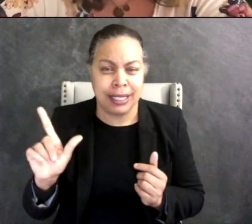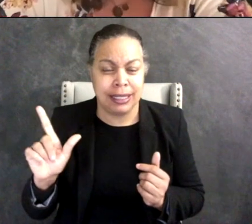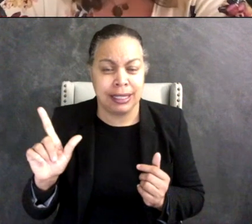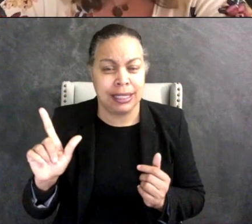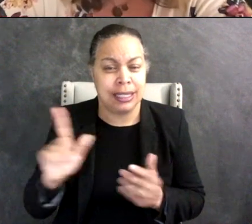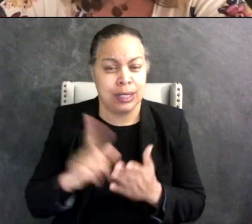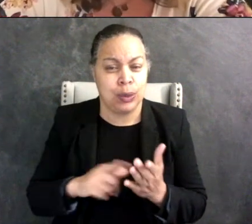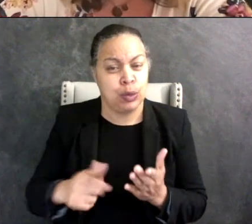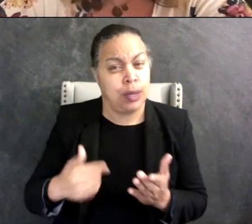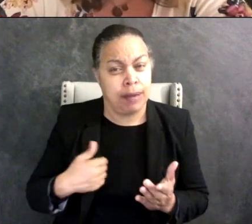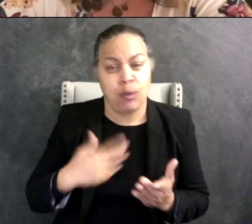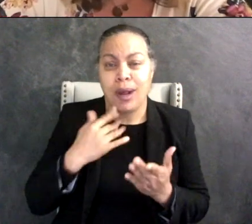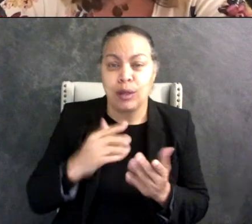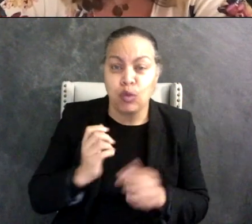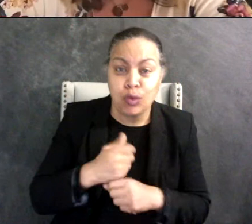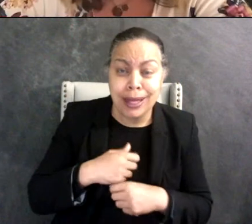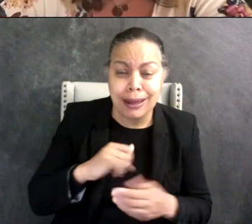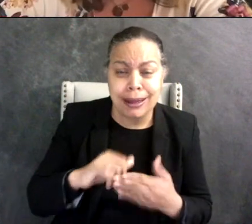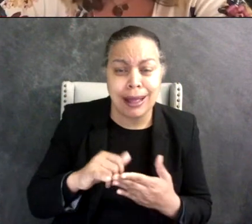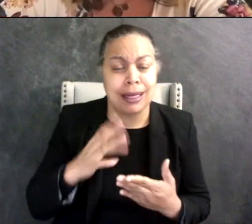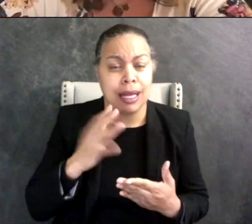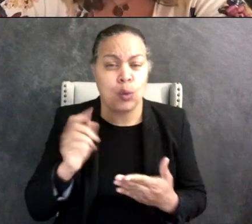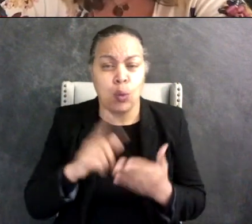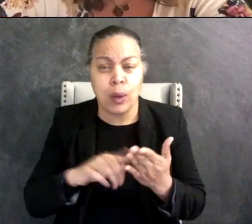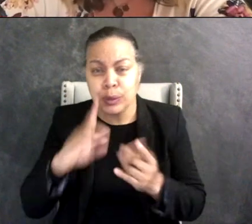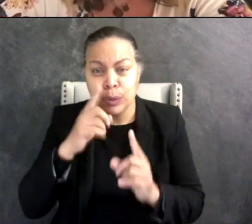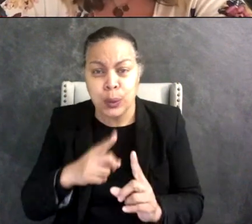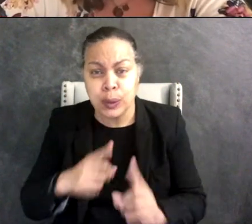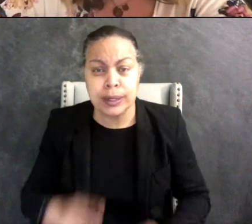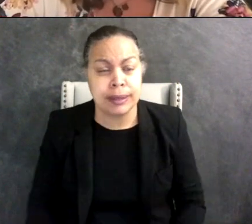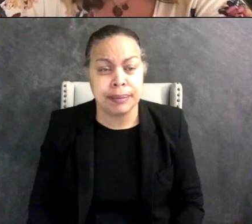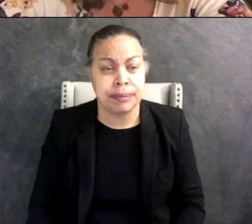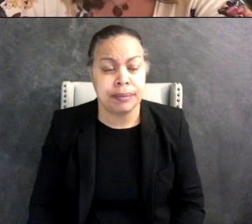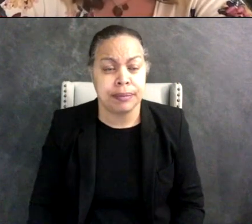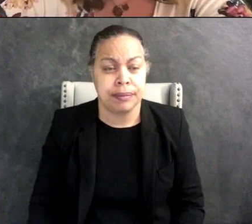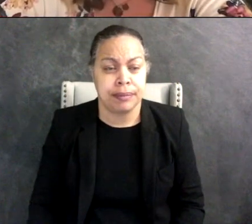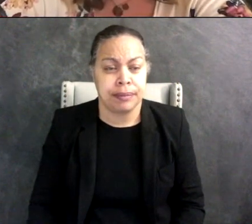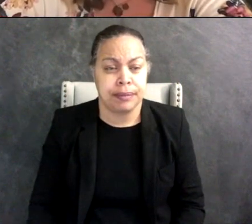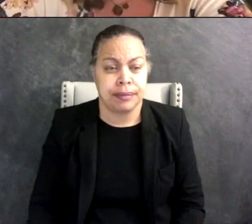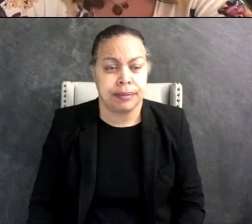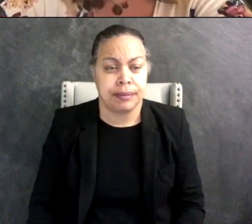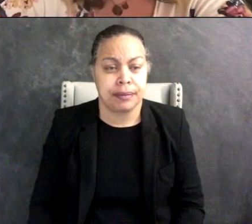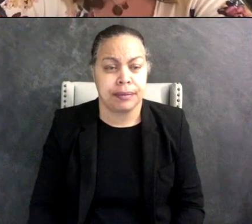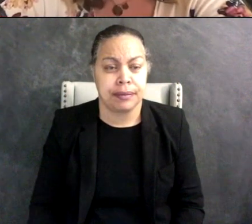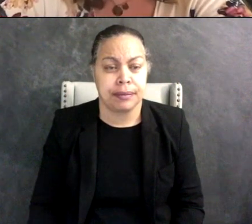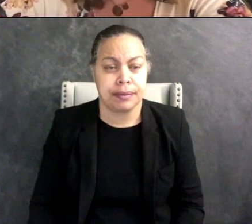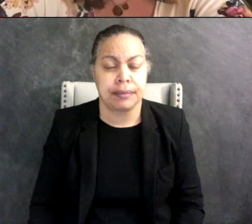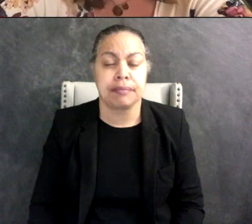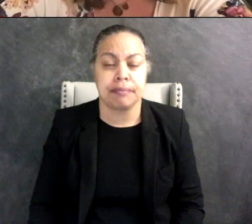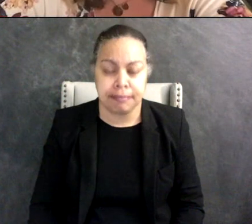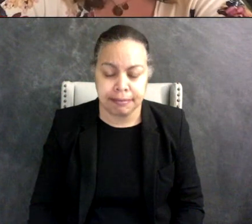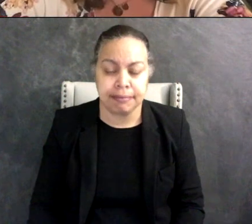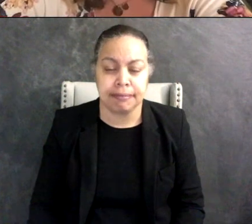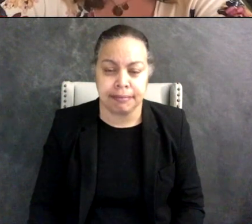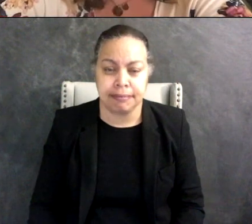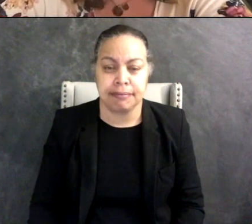you created it and what your goals for it are? Well so actually my son and I both created the